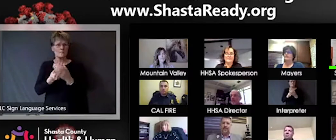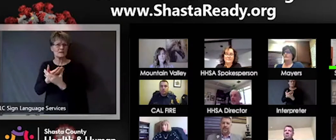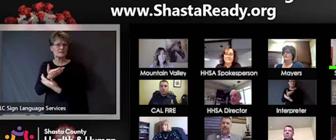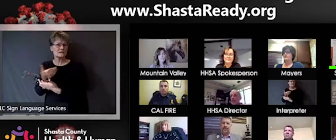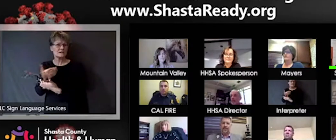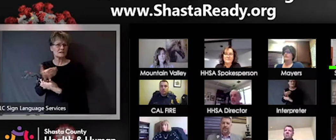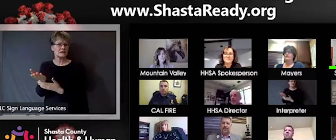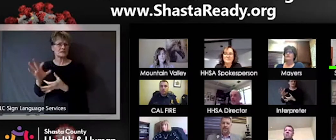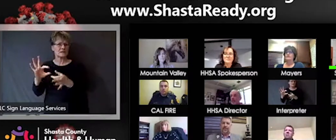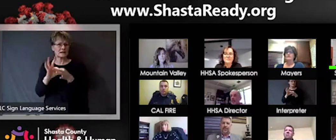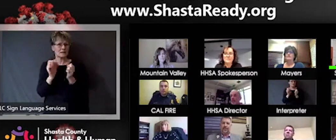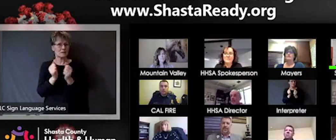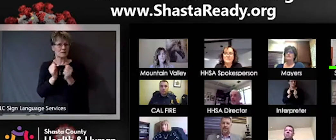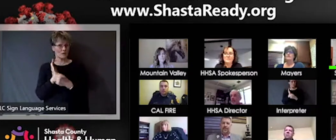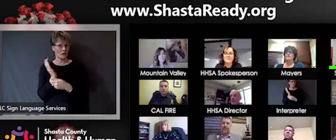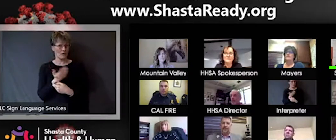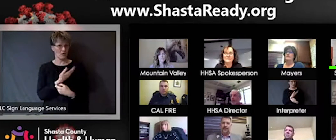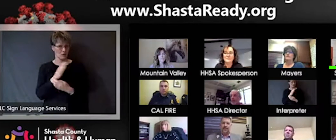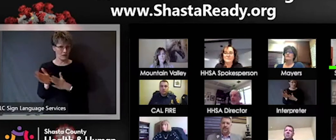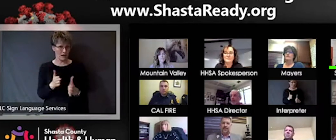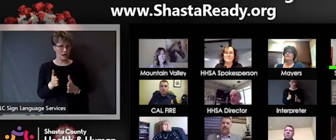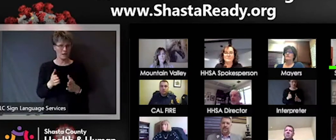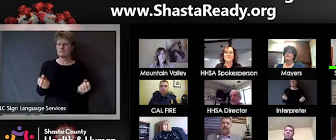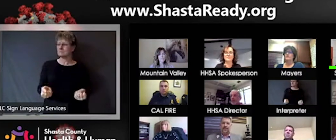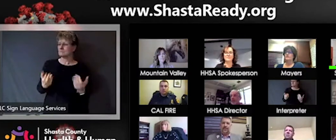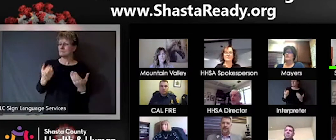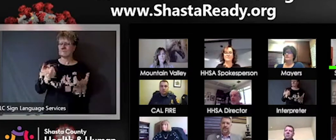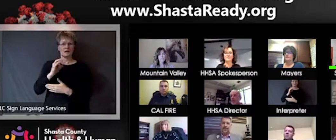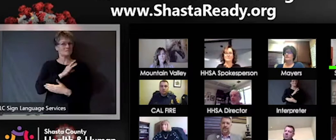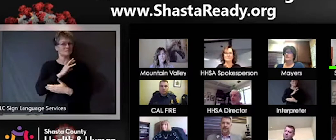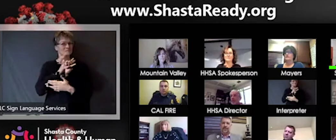what our plans are for these stations and just poking holes in our plans to